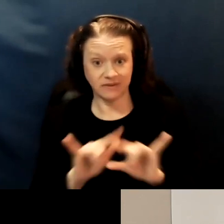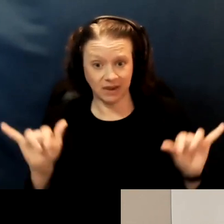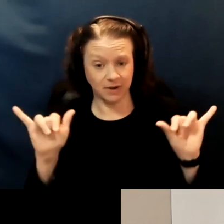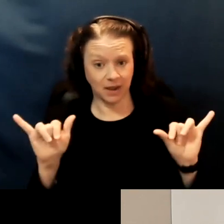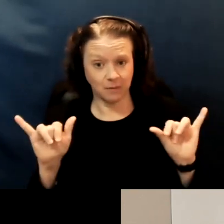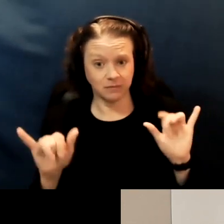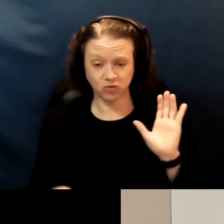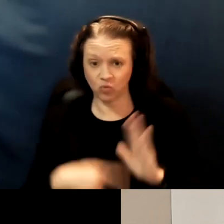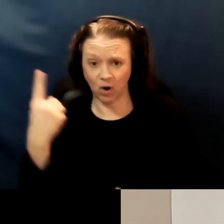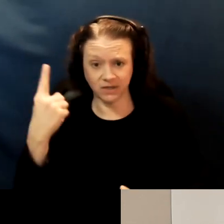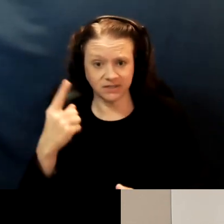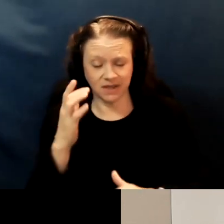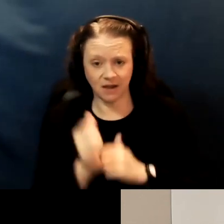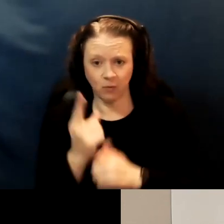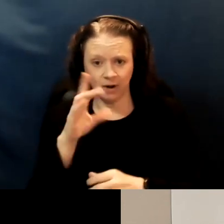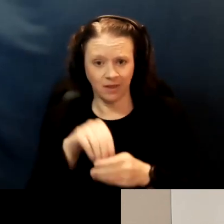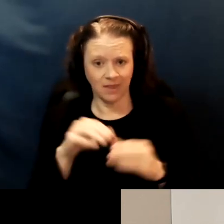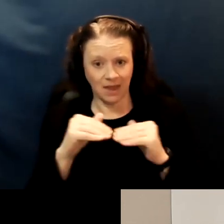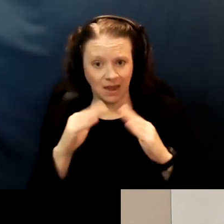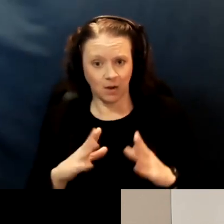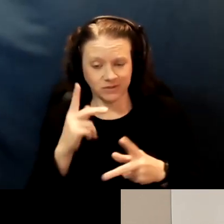Just sort of get everyone in the house, caregivers,